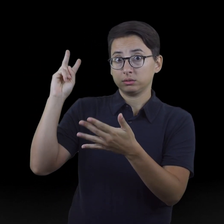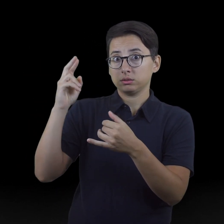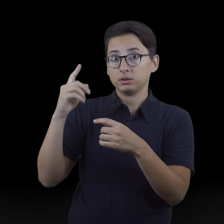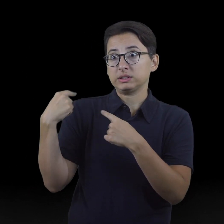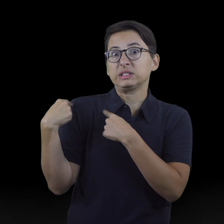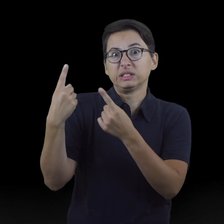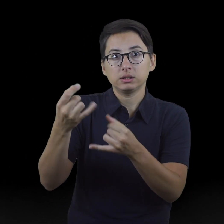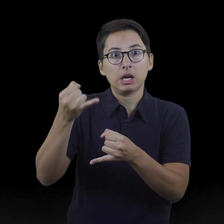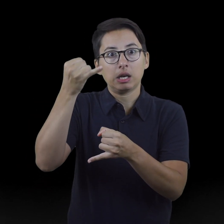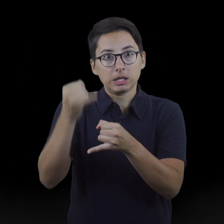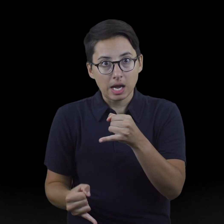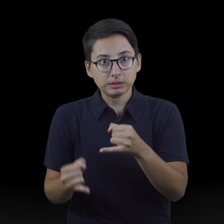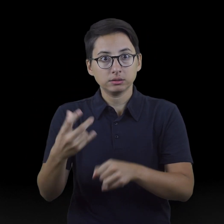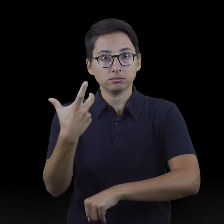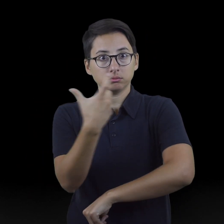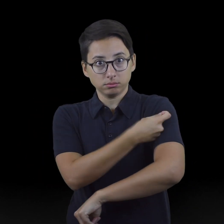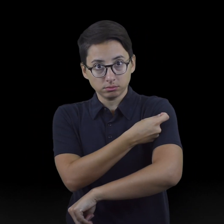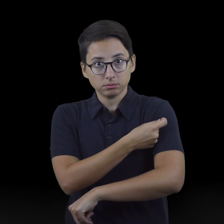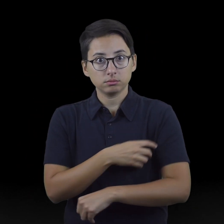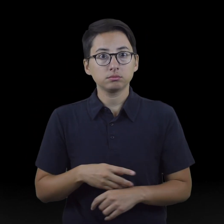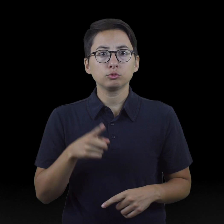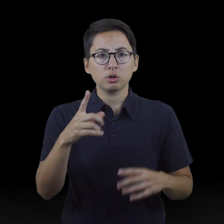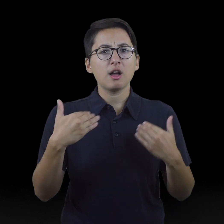dose of vaccine (enough time for your body to develop immunity), you have good protection